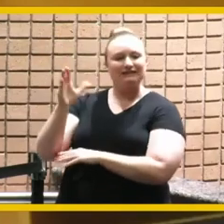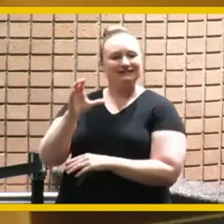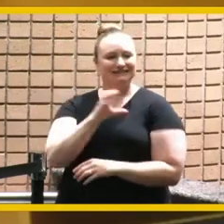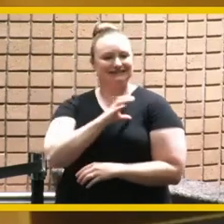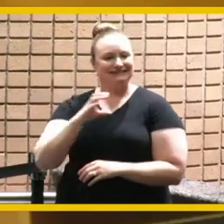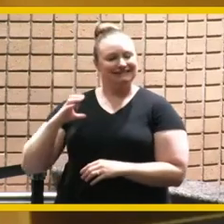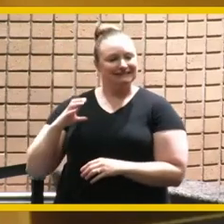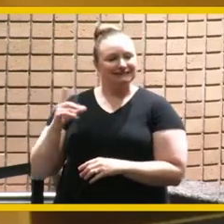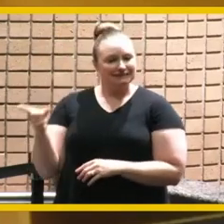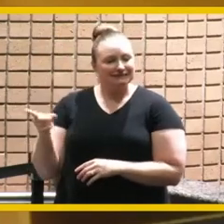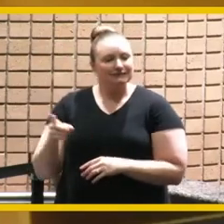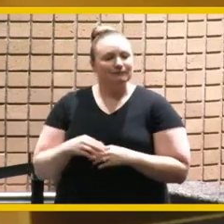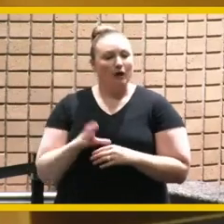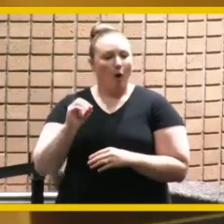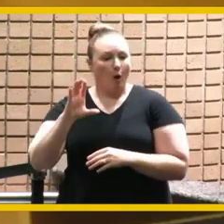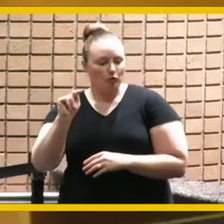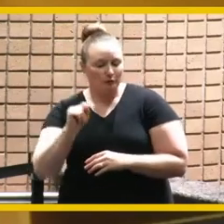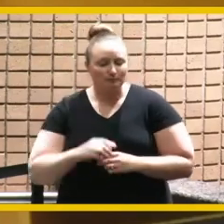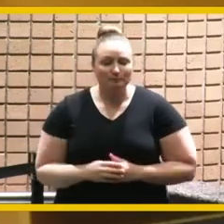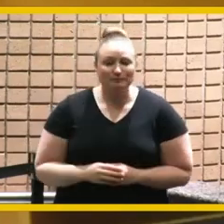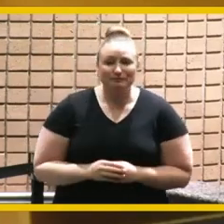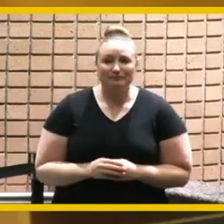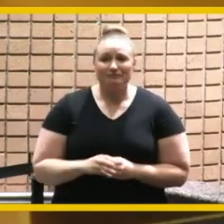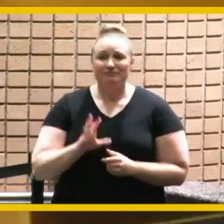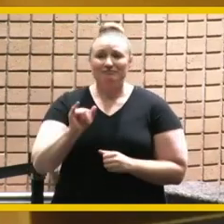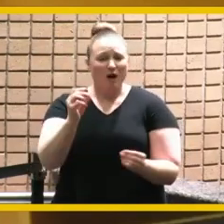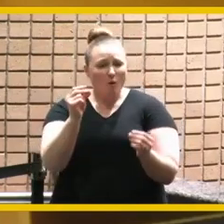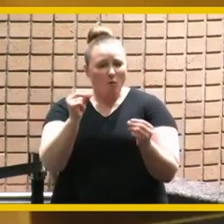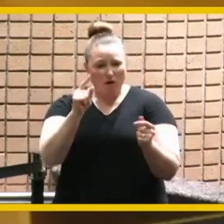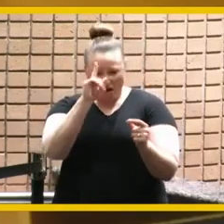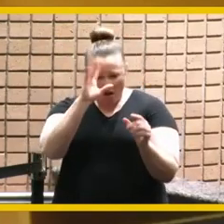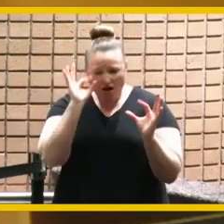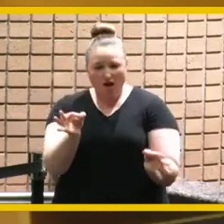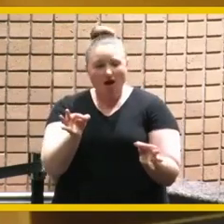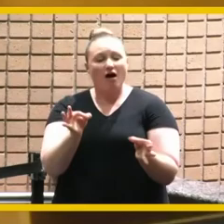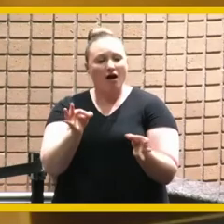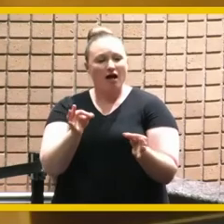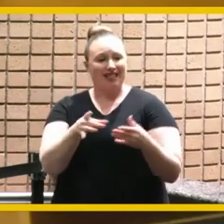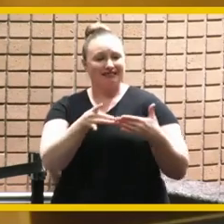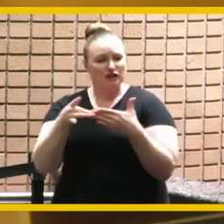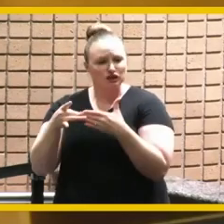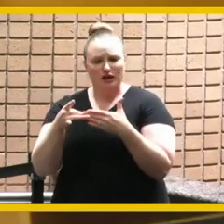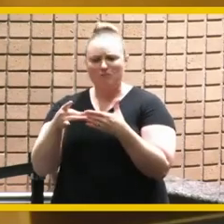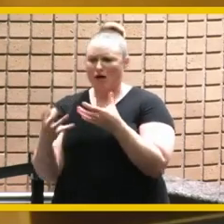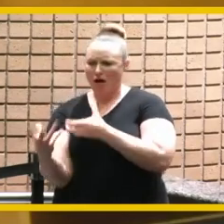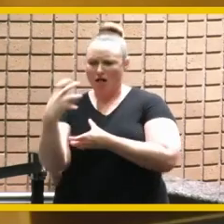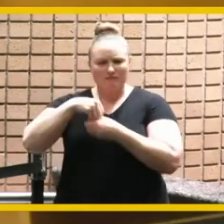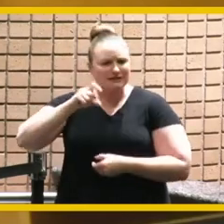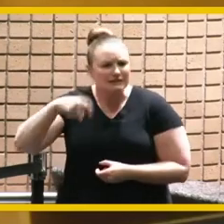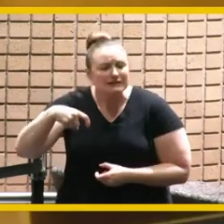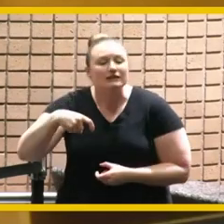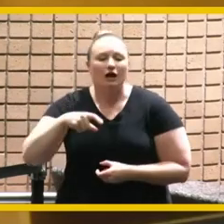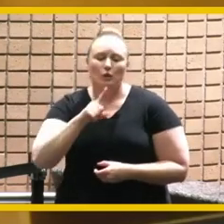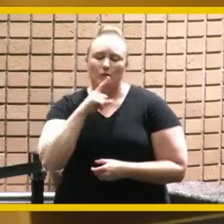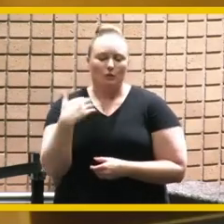and it was that quick decisive leadership to be inclusive uh that i really admire but the thing